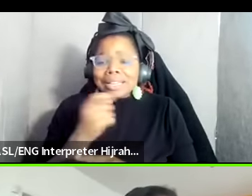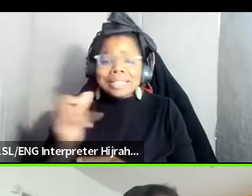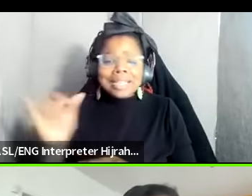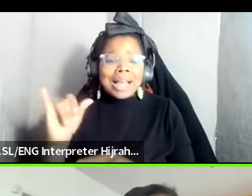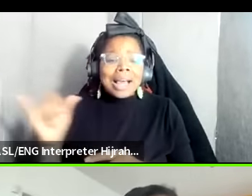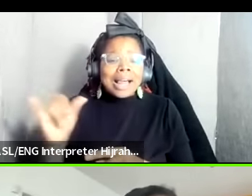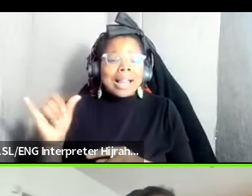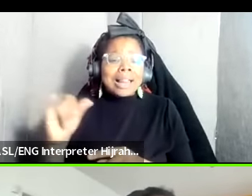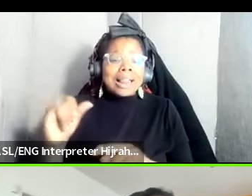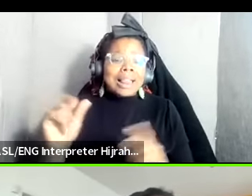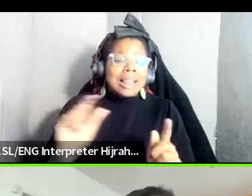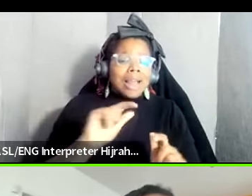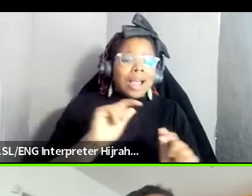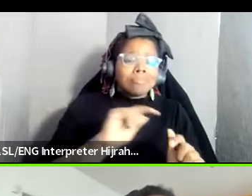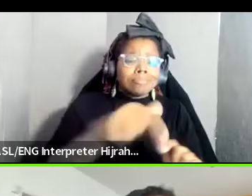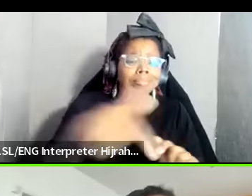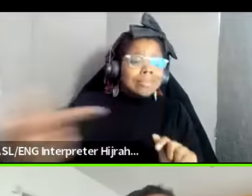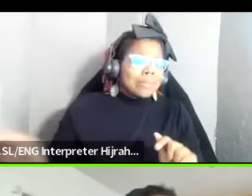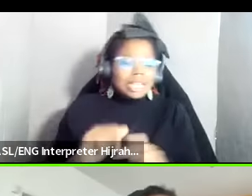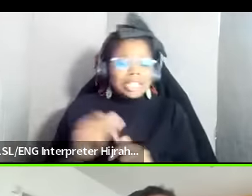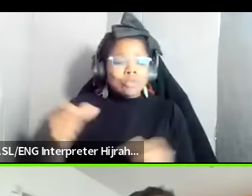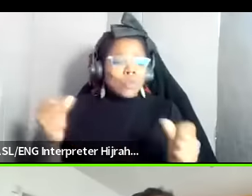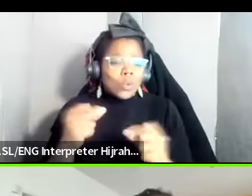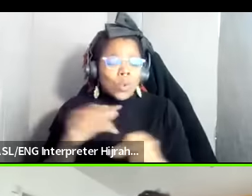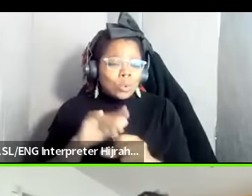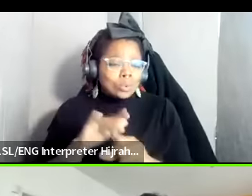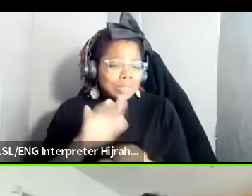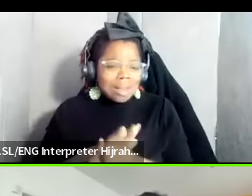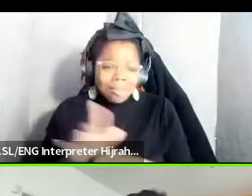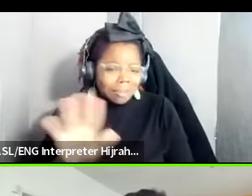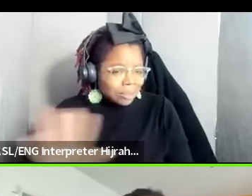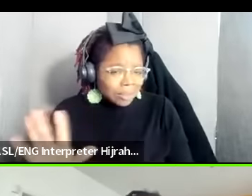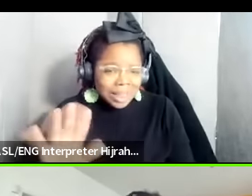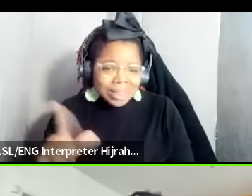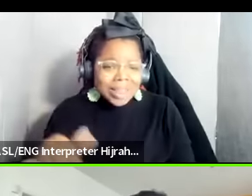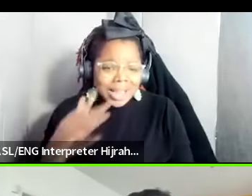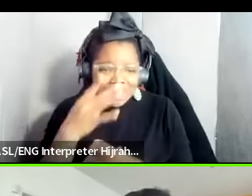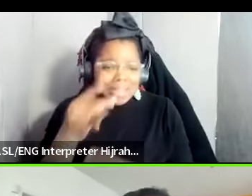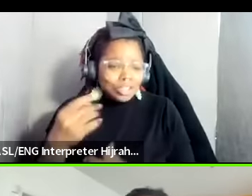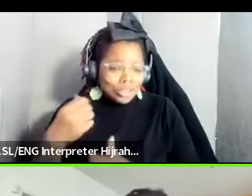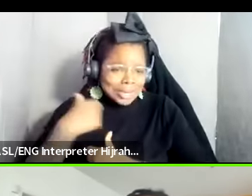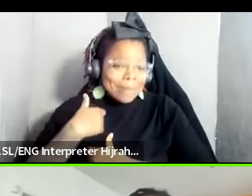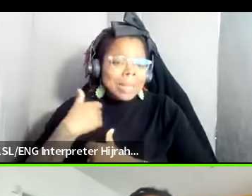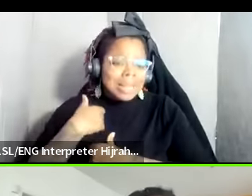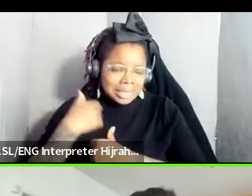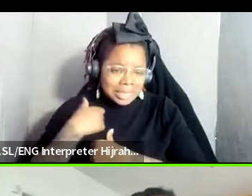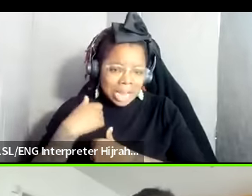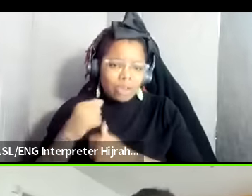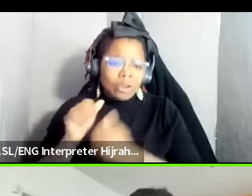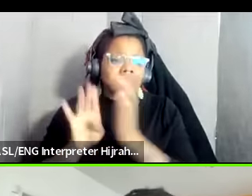coca-colas okay they they have an interest in the militarization the mil in the the Zionism and all